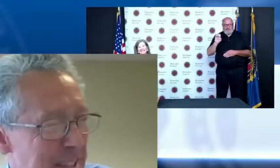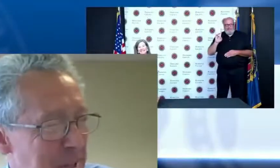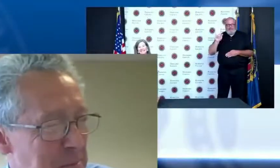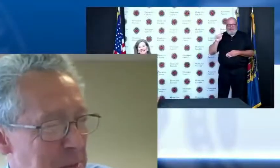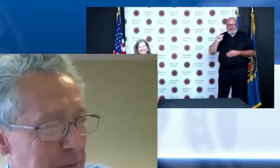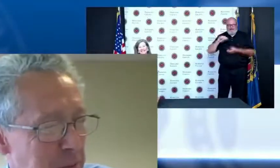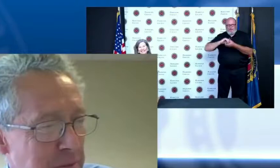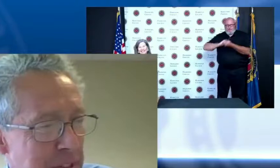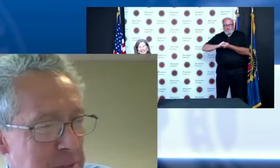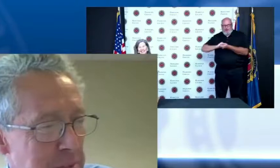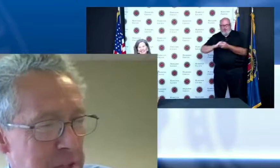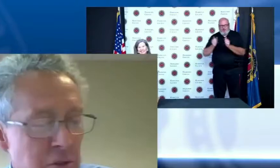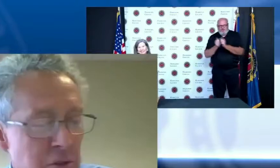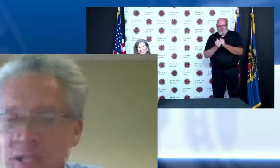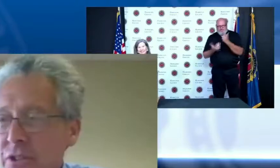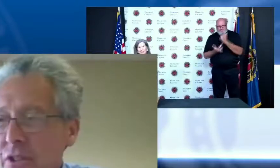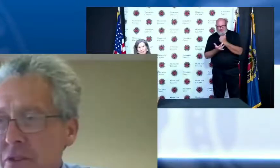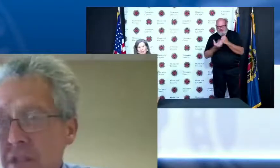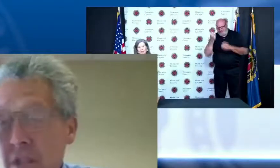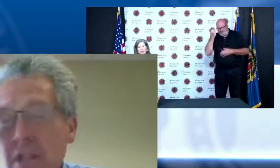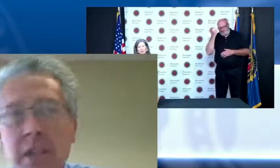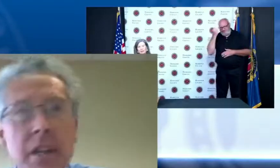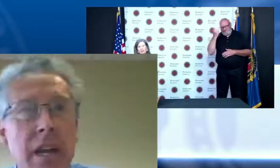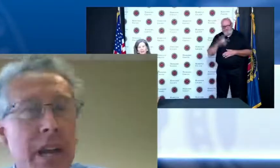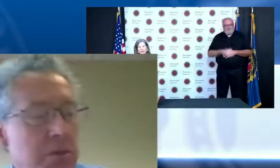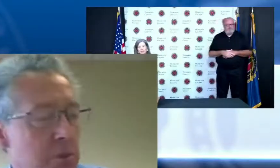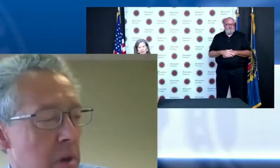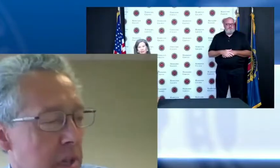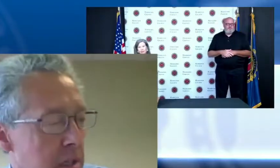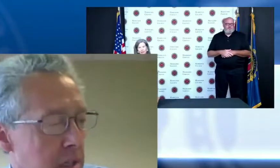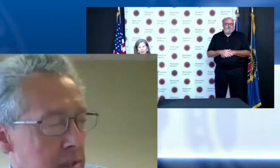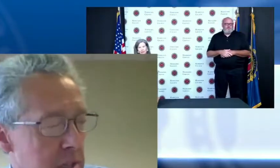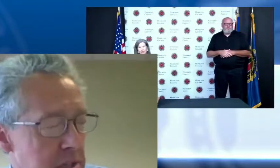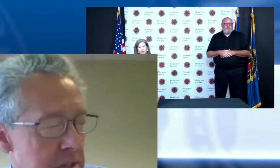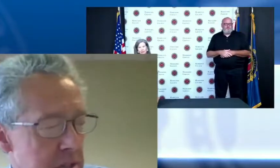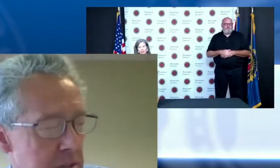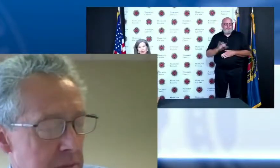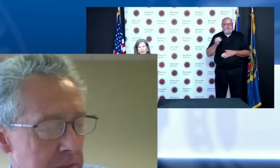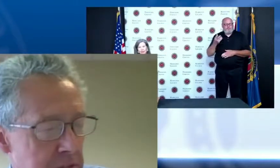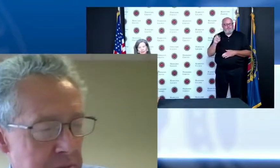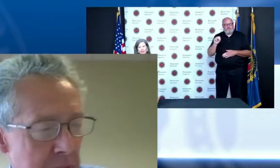the the first vaccination drawing as you know is nine hours away Denise and the feds have